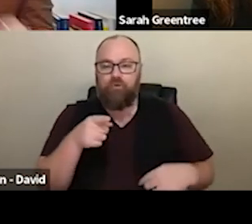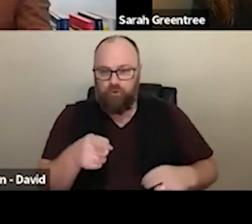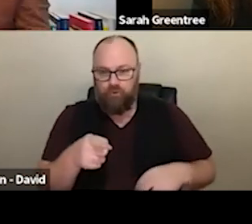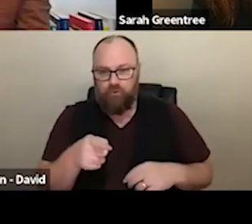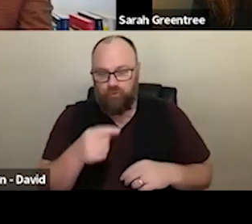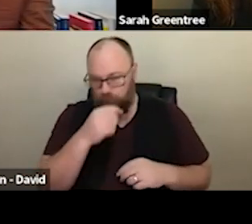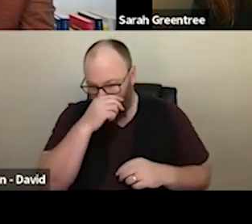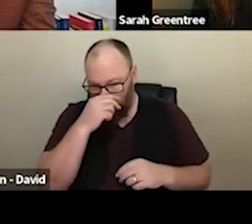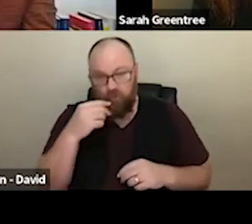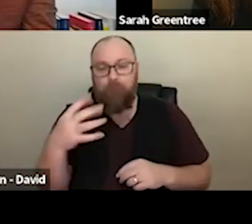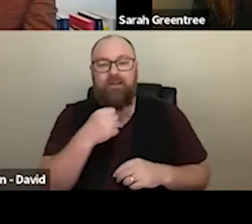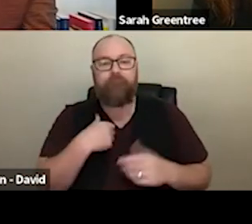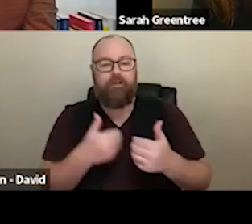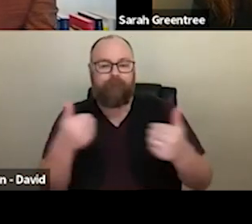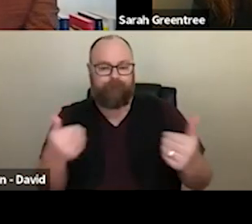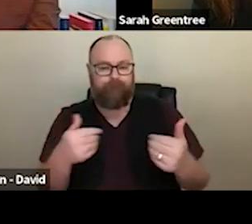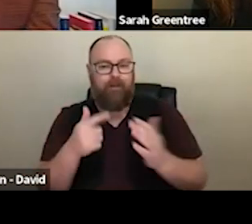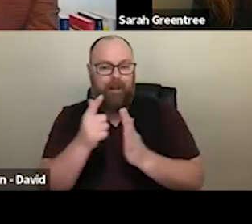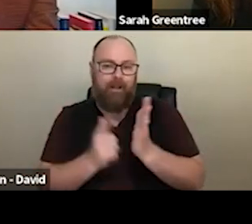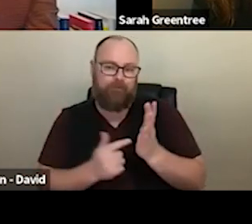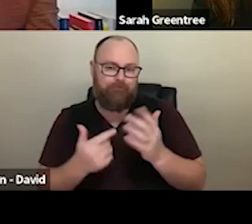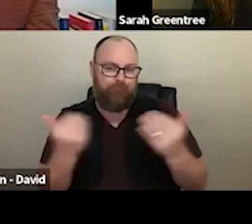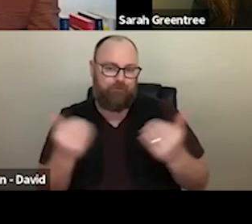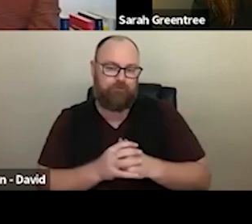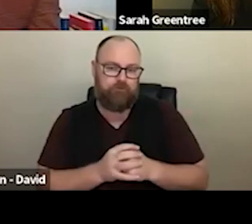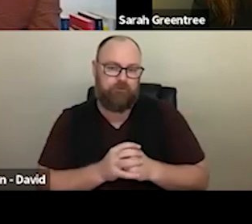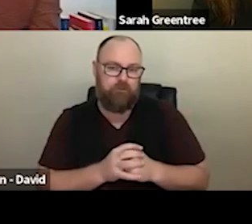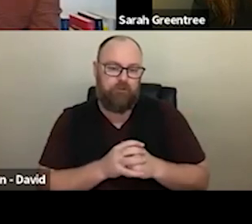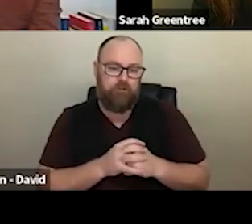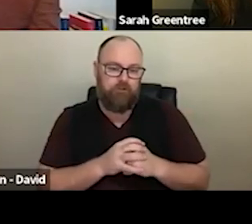investment funding. You can't. So I would suggest if